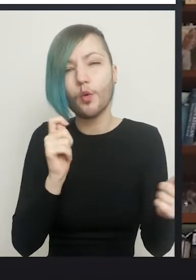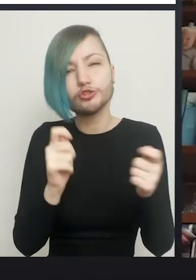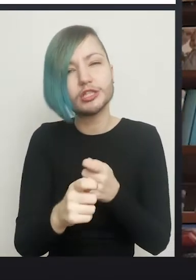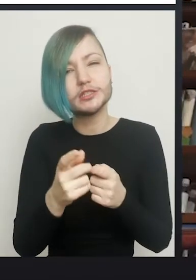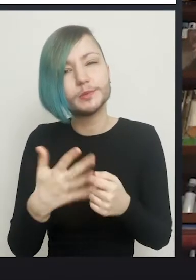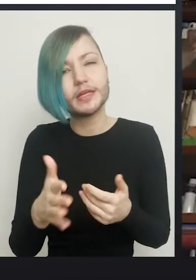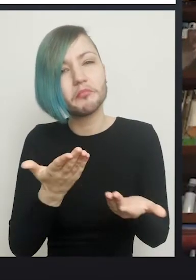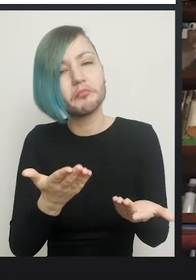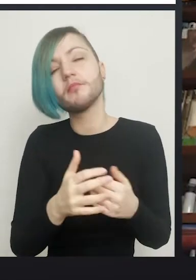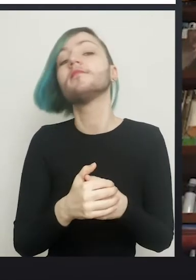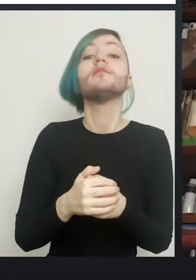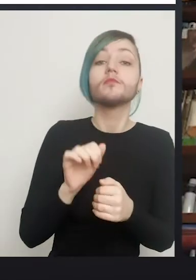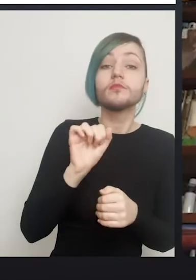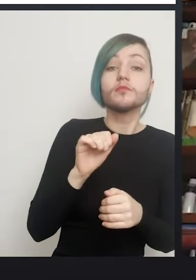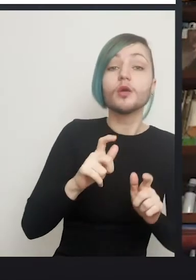No orchidectomy is still done on the NHS.